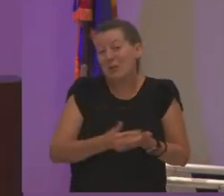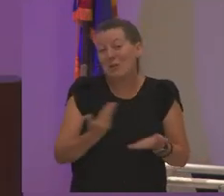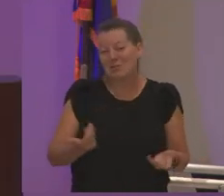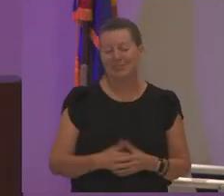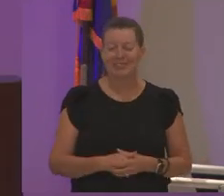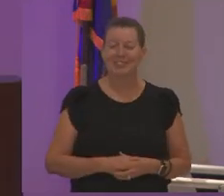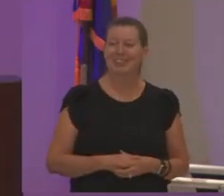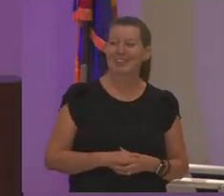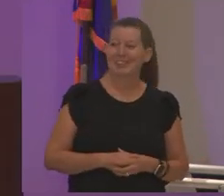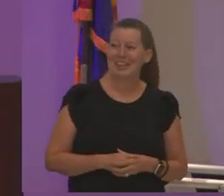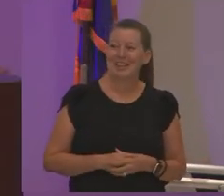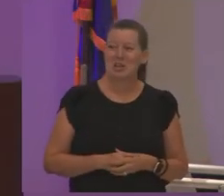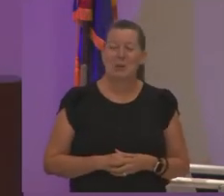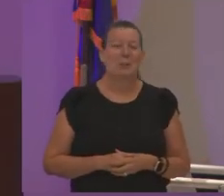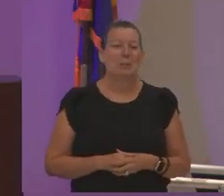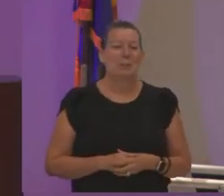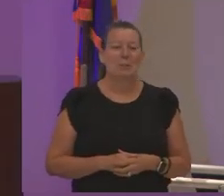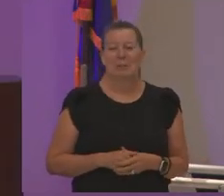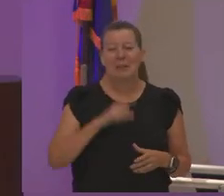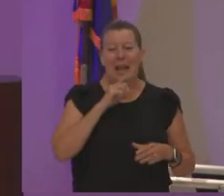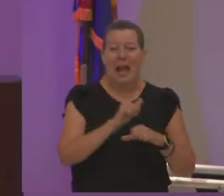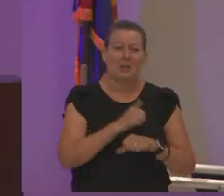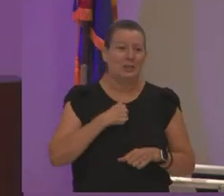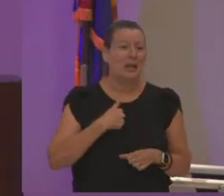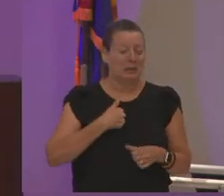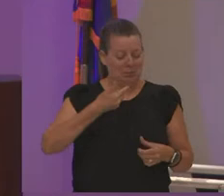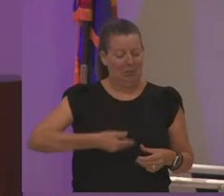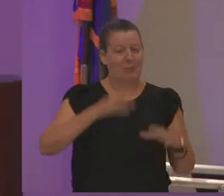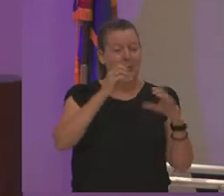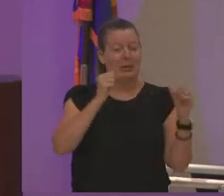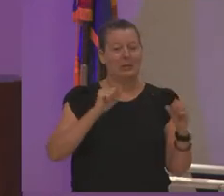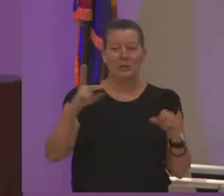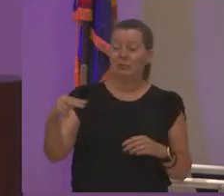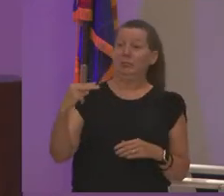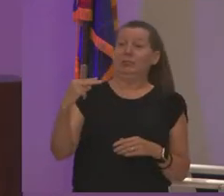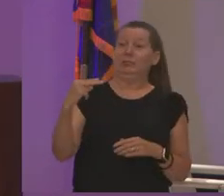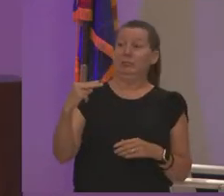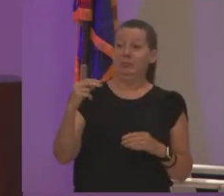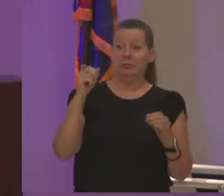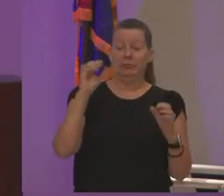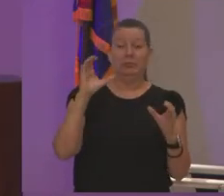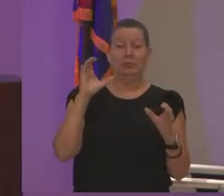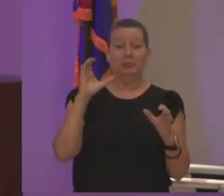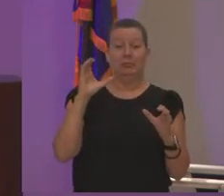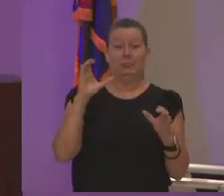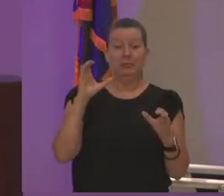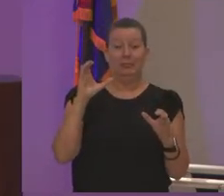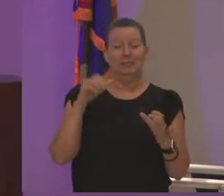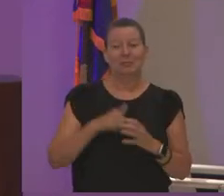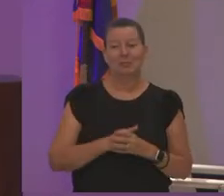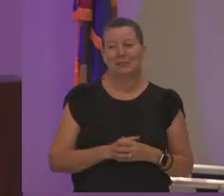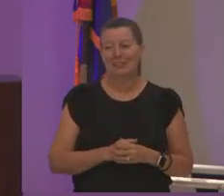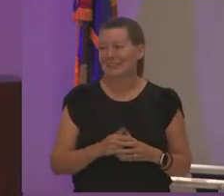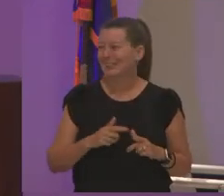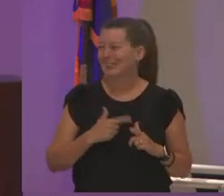and i said and i said actually i'm the president and she just kind of looked she kind of got a little startled there for a second and then carmen tells me the story